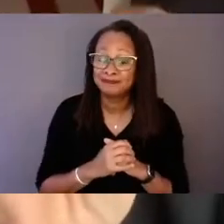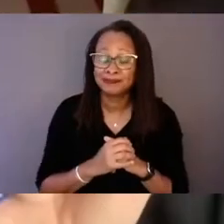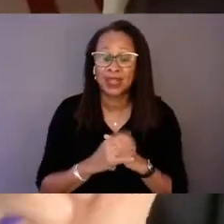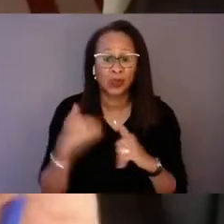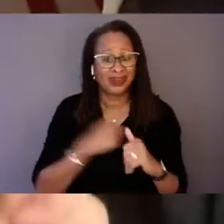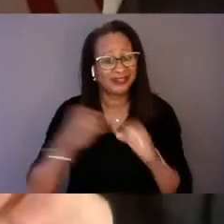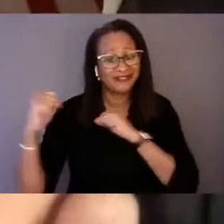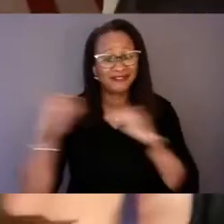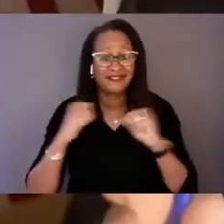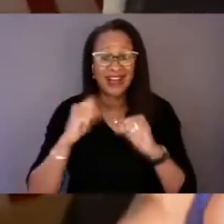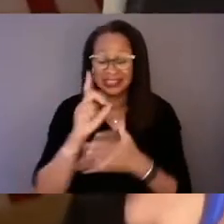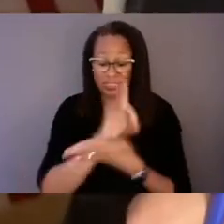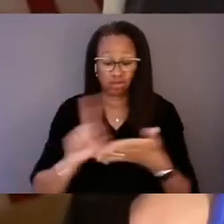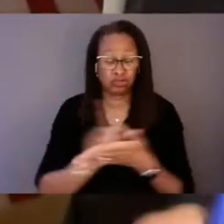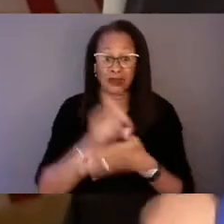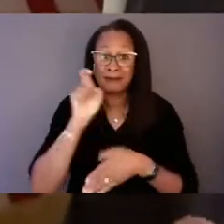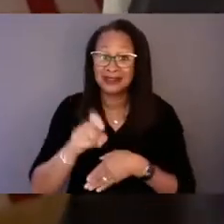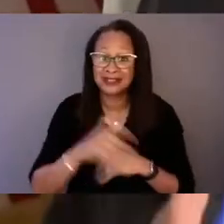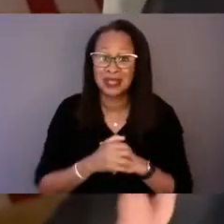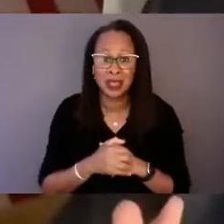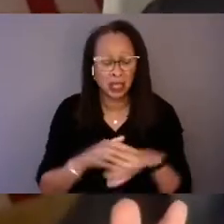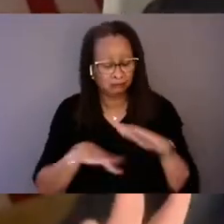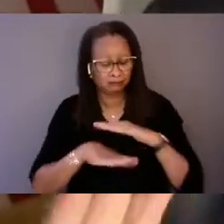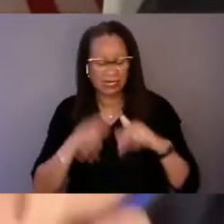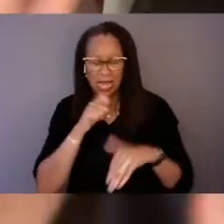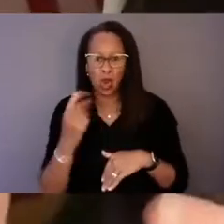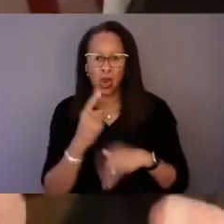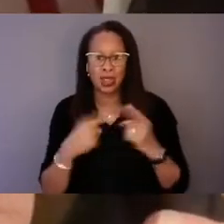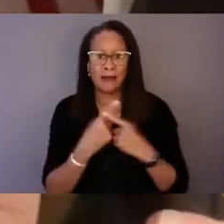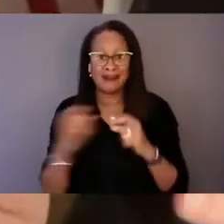Essentially this is not only about fighting for equity,